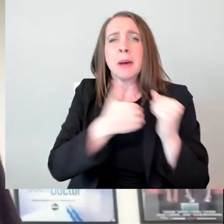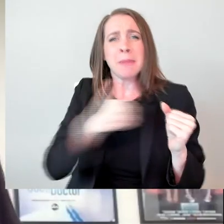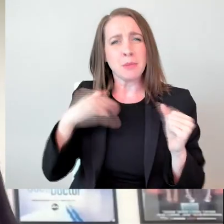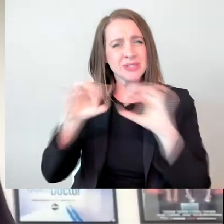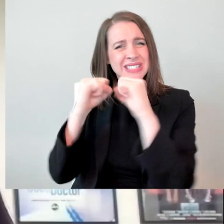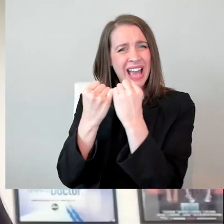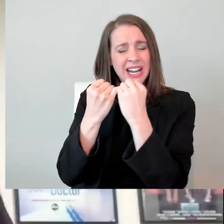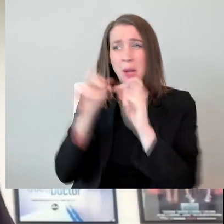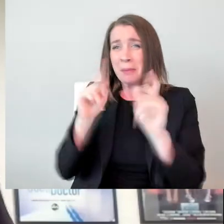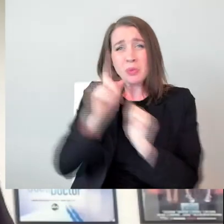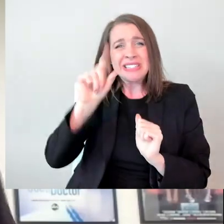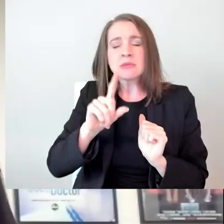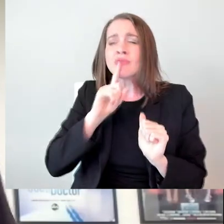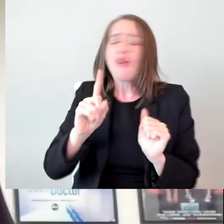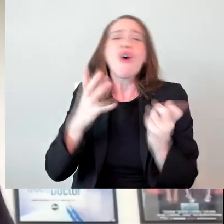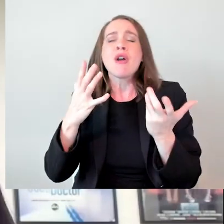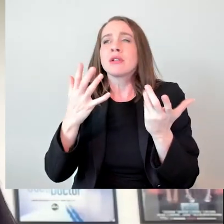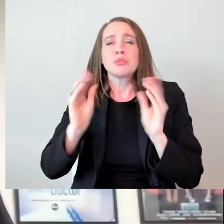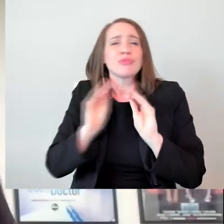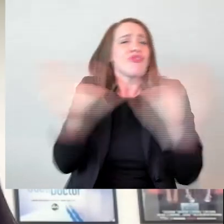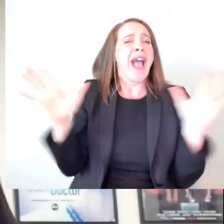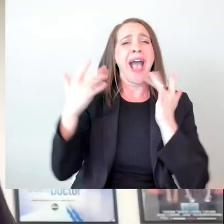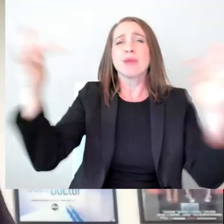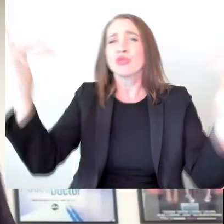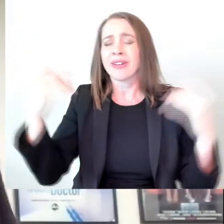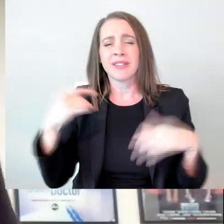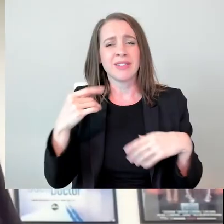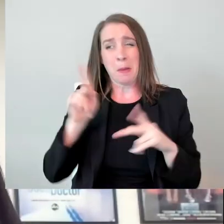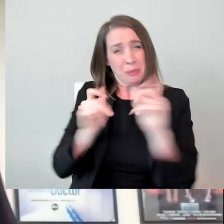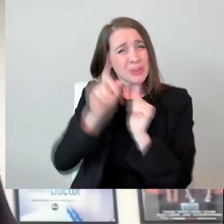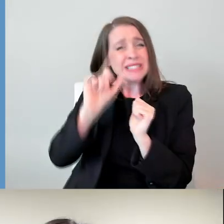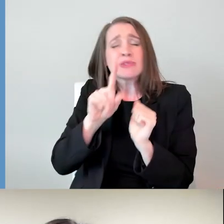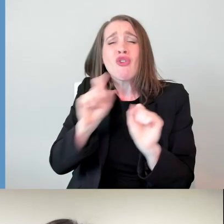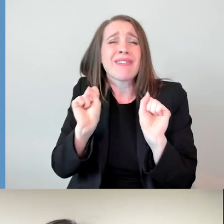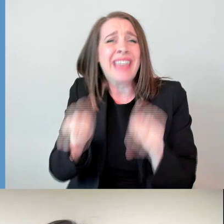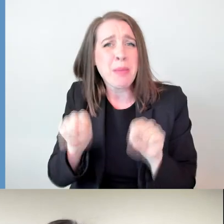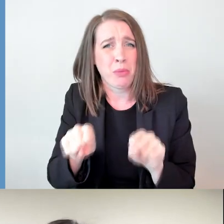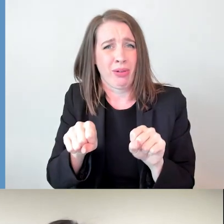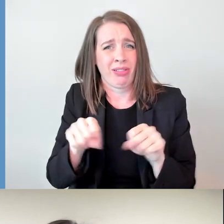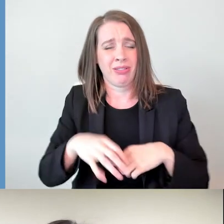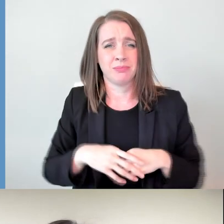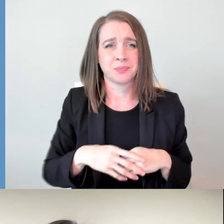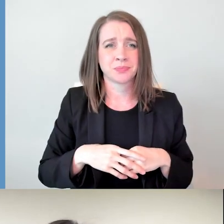about what makes us diverse when if you think about it, what makes us diverse, we had no say in being born